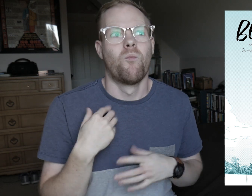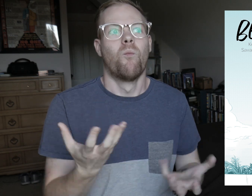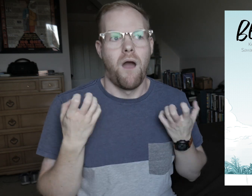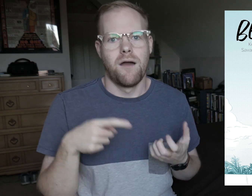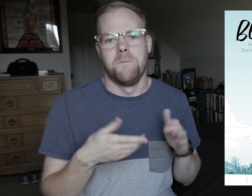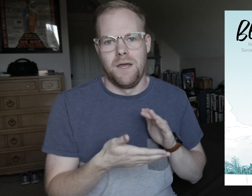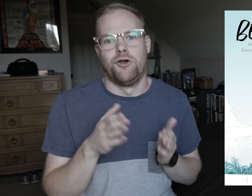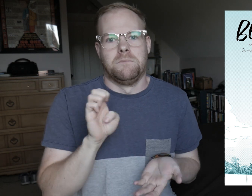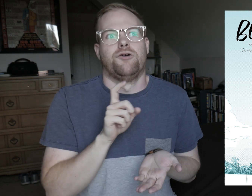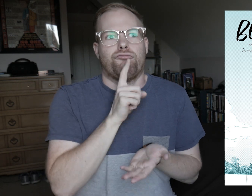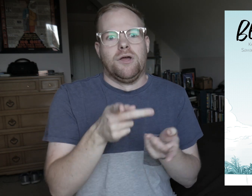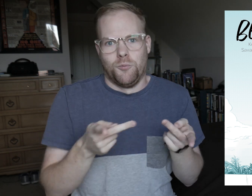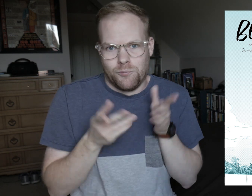I want this bakery to be a real place!